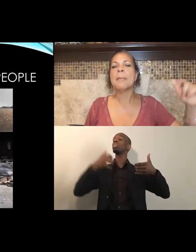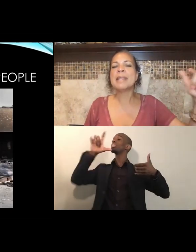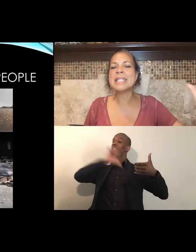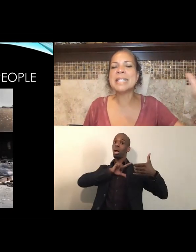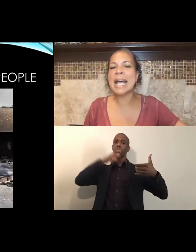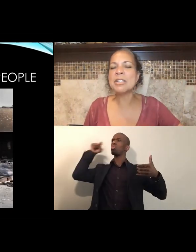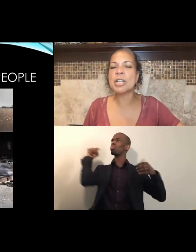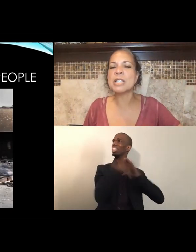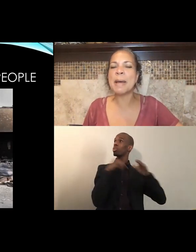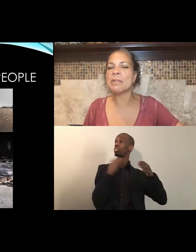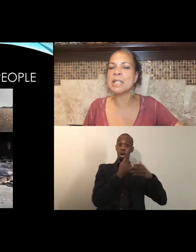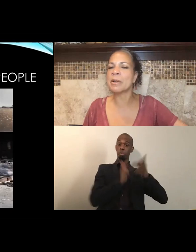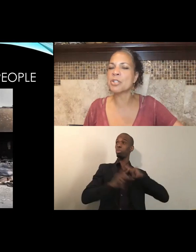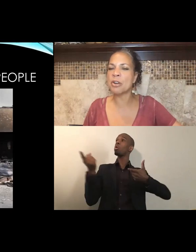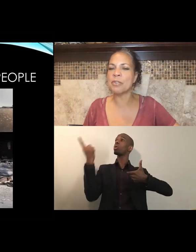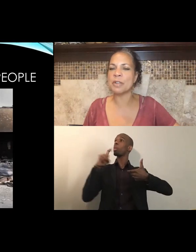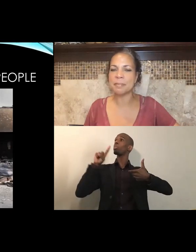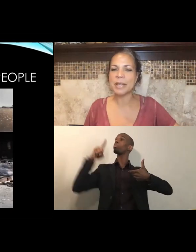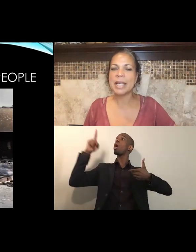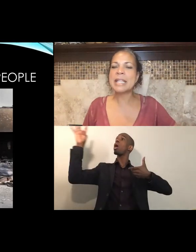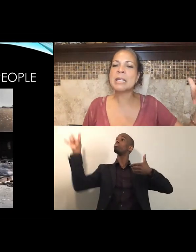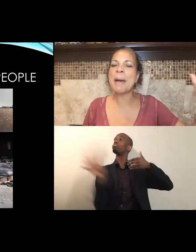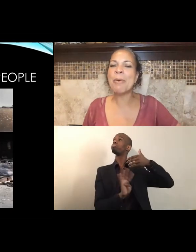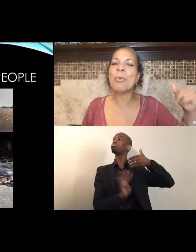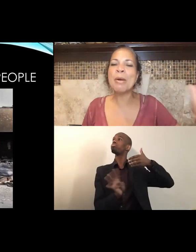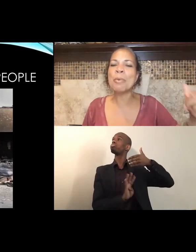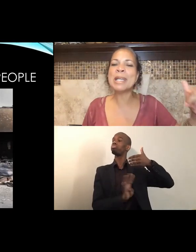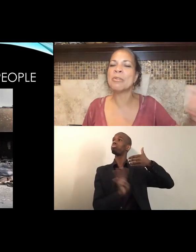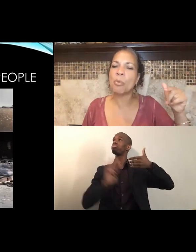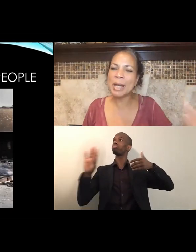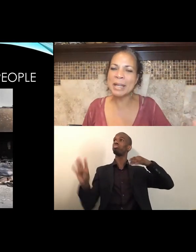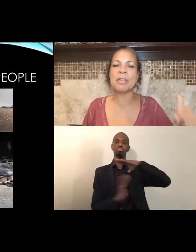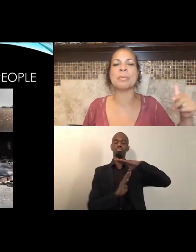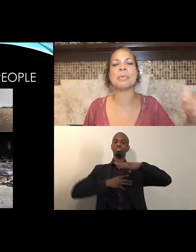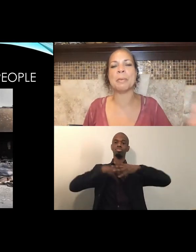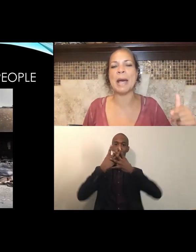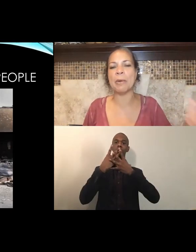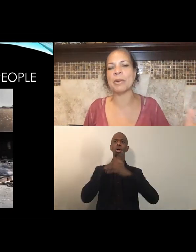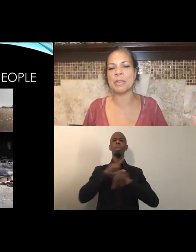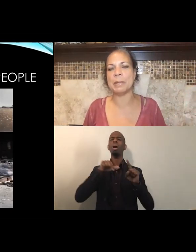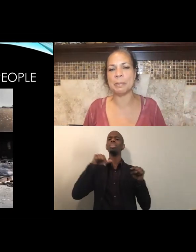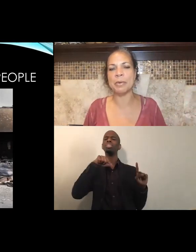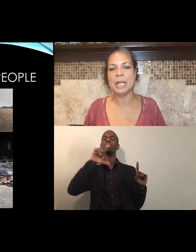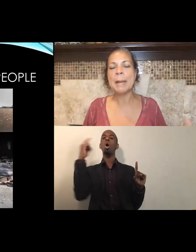But this is not just about Derek Chauvin. It's about what we can win through the power of the people.